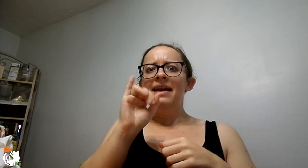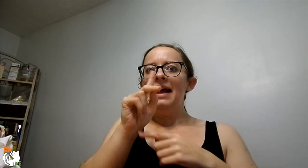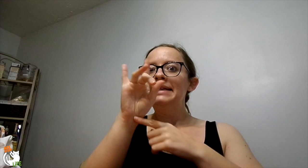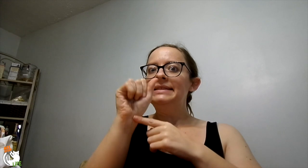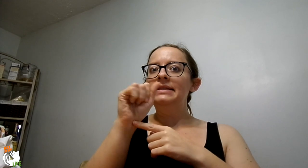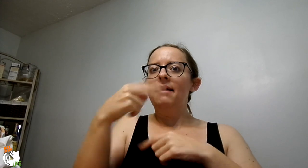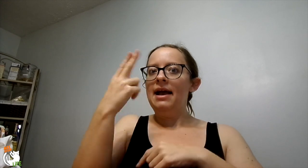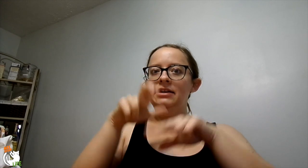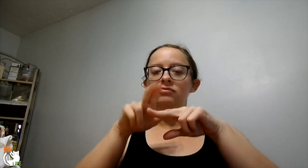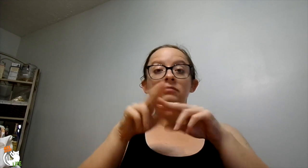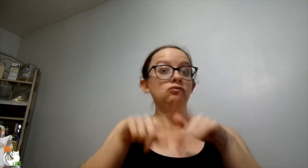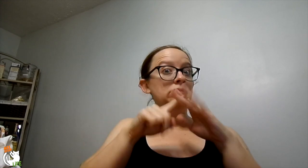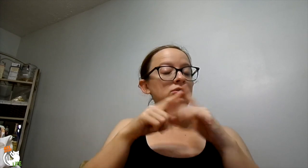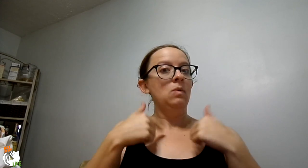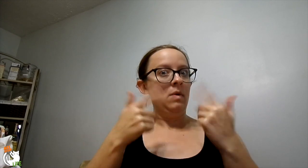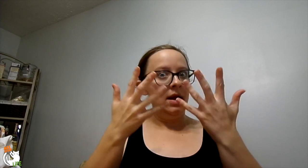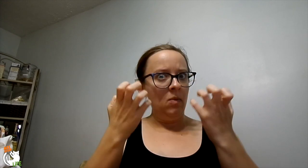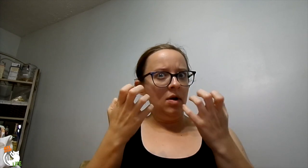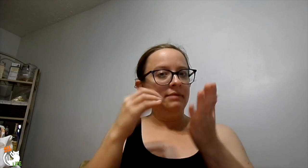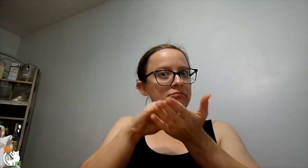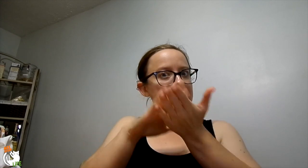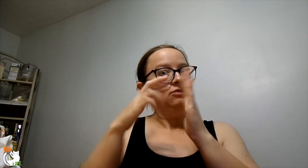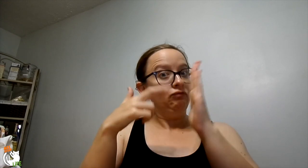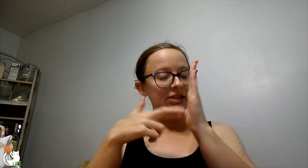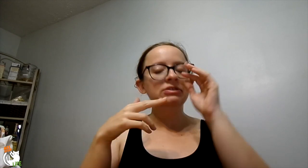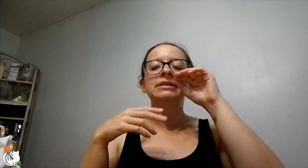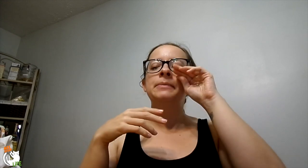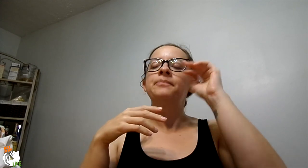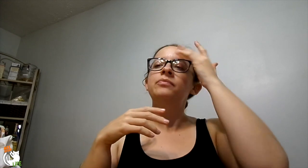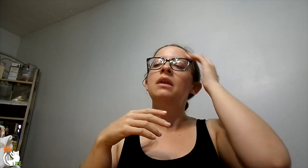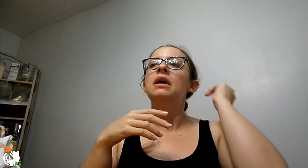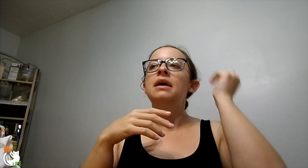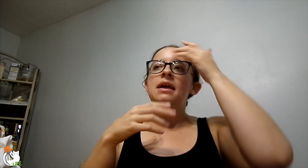the Ikea high chair is originally what I wanted. I put that down on my registry.